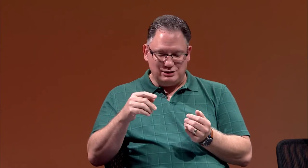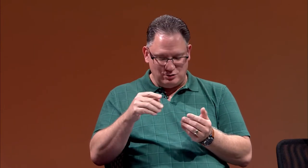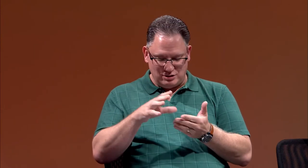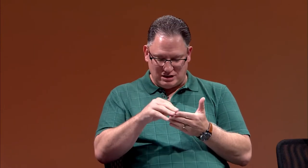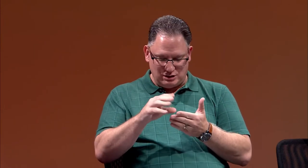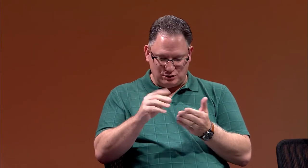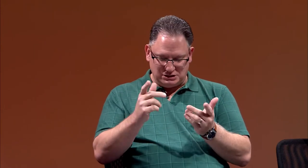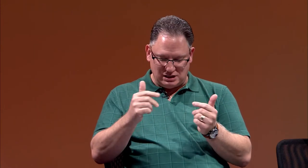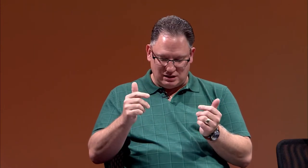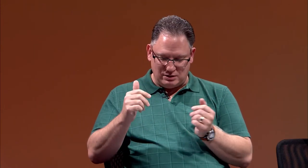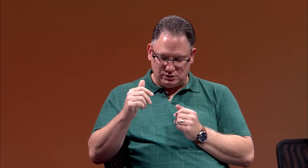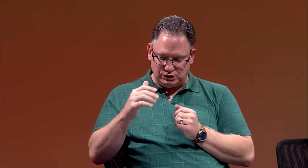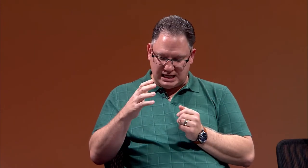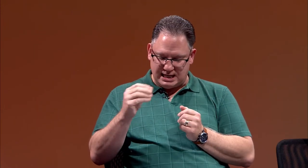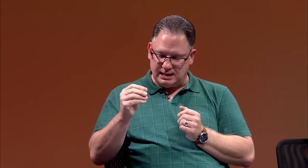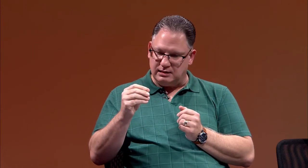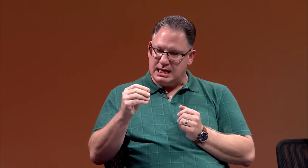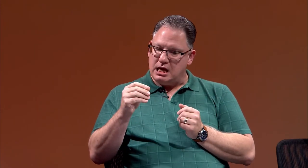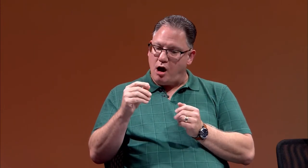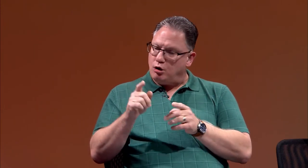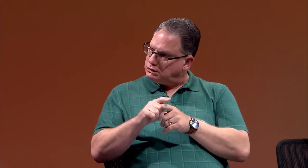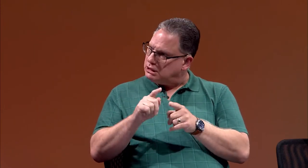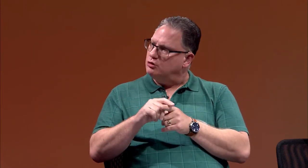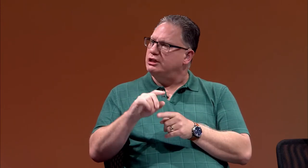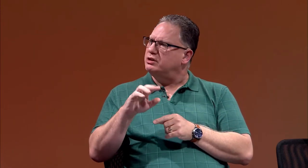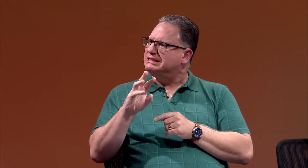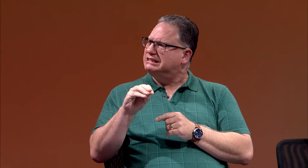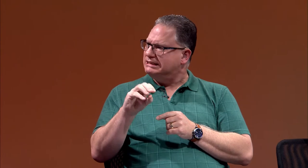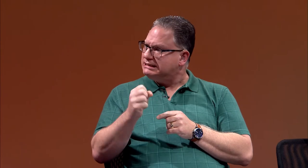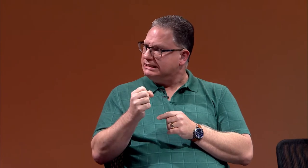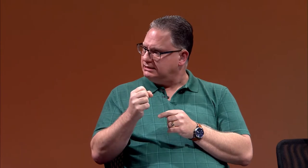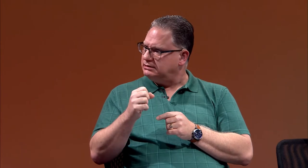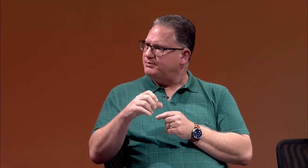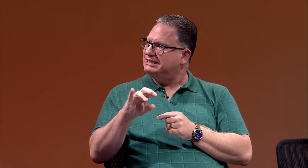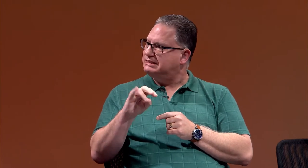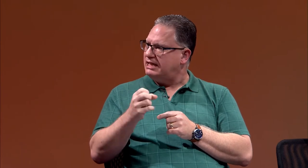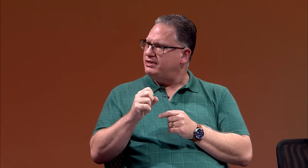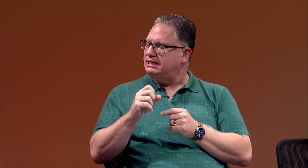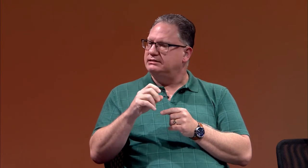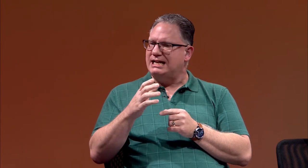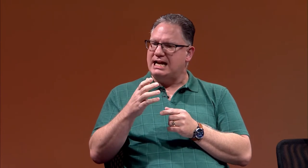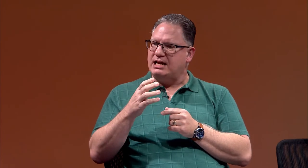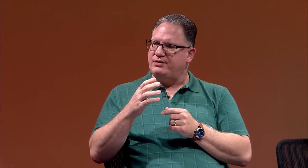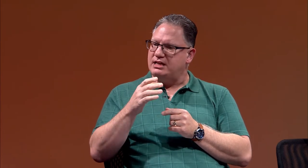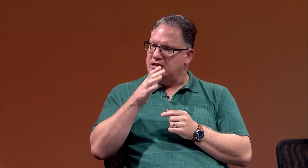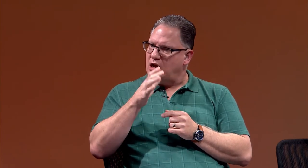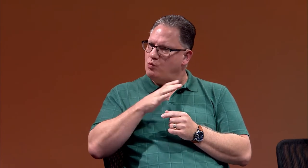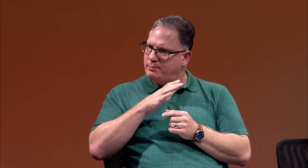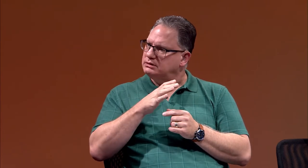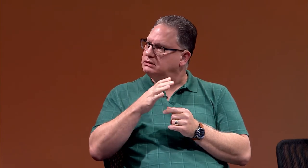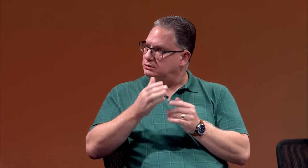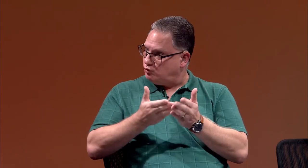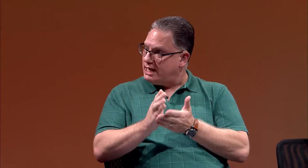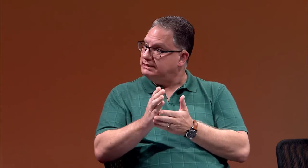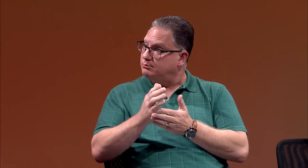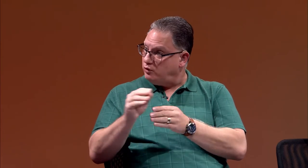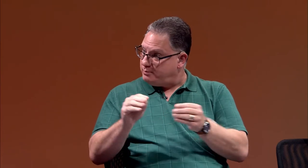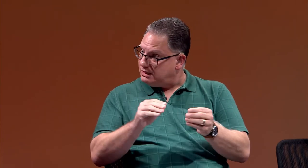to learn sign language. And also during the 50s and 70s they had the Women's Rights Movement